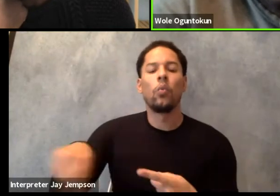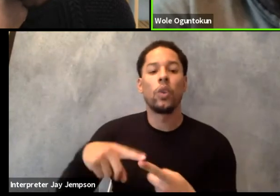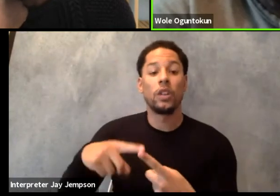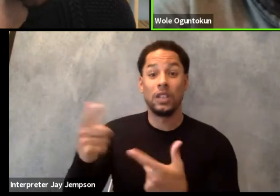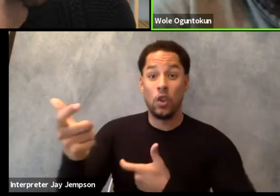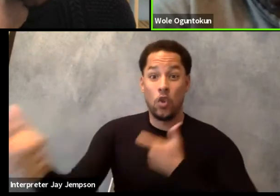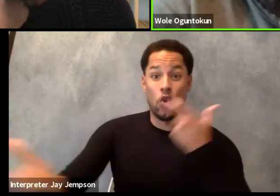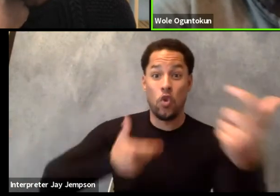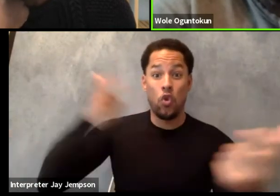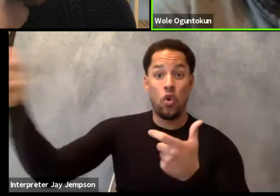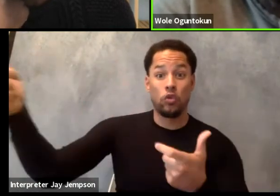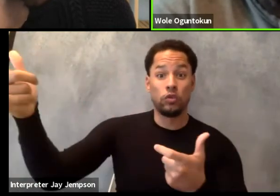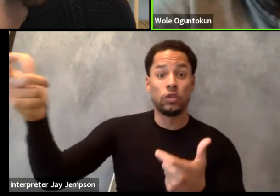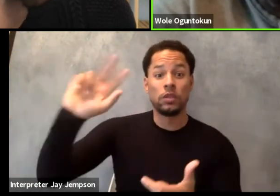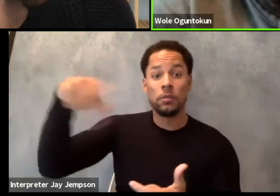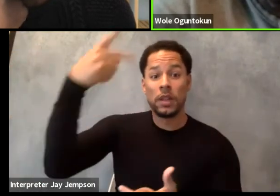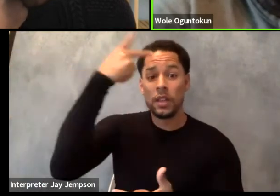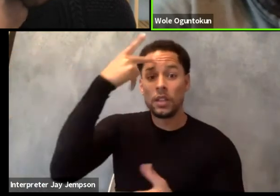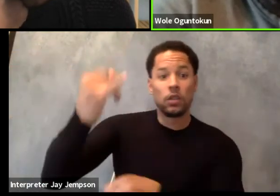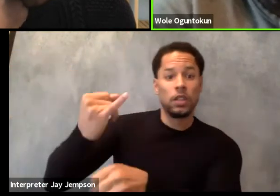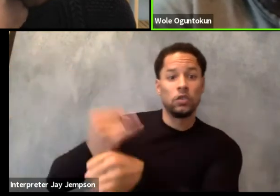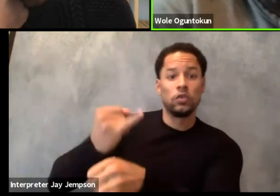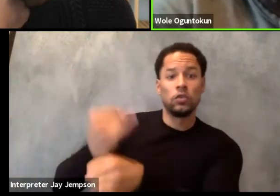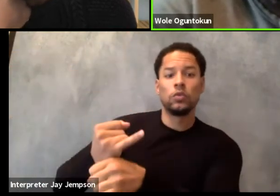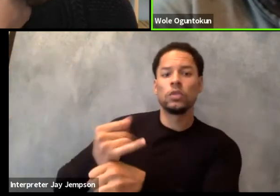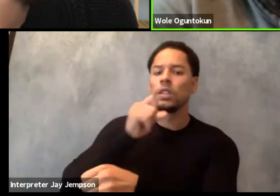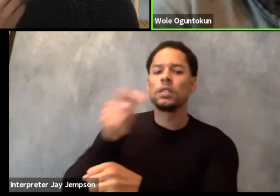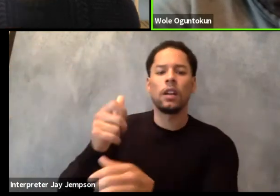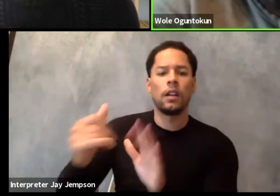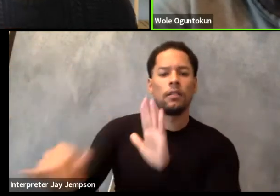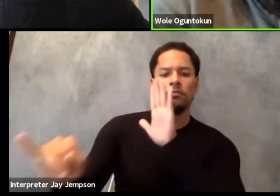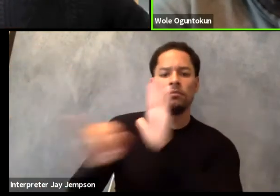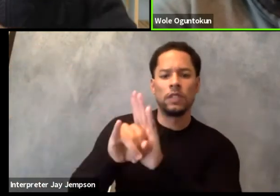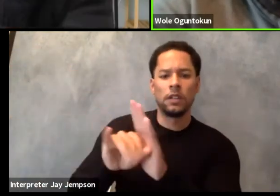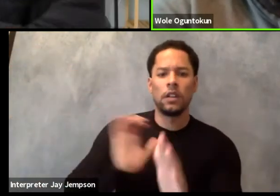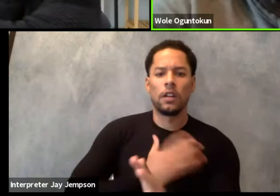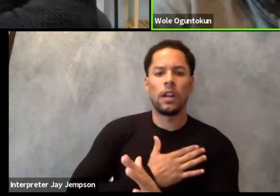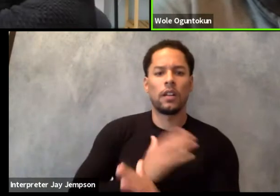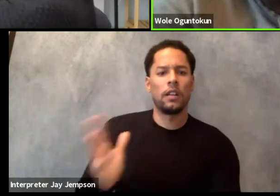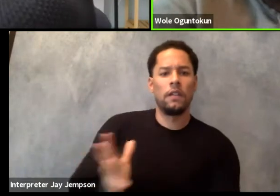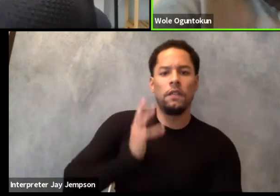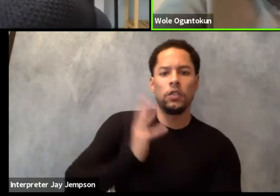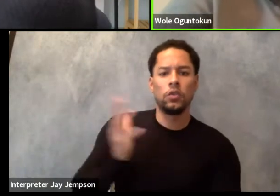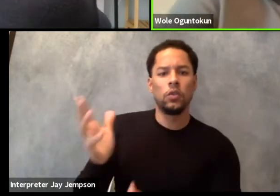has not one African official language? I'm talking about the African Union.